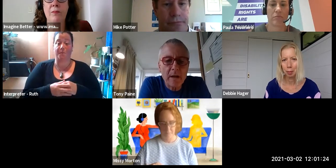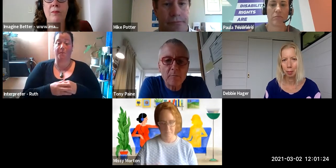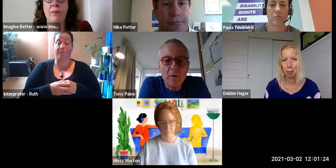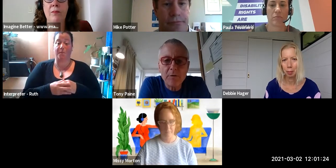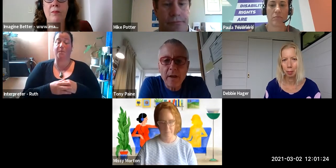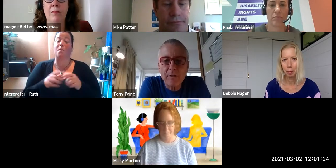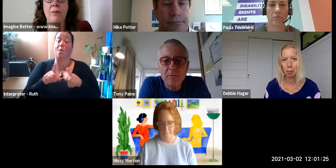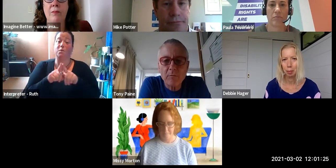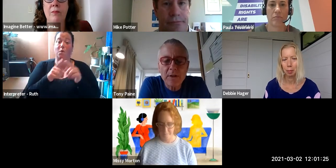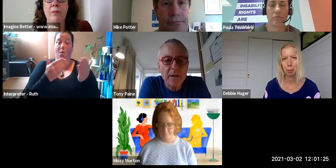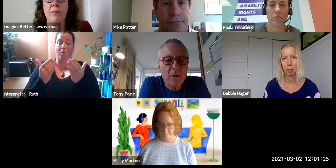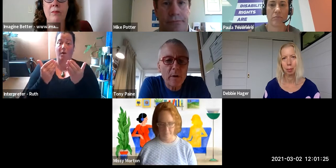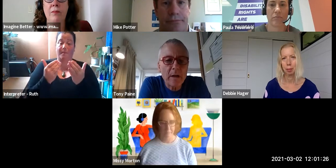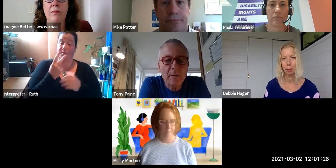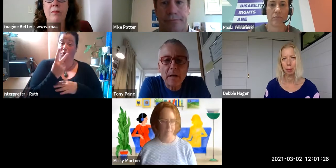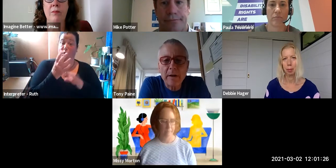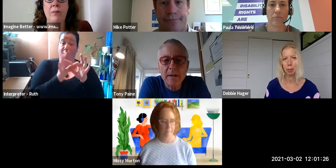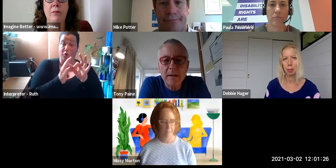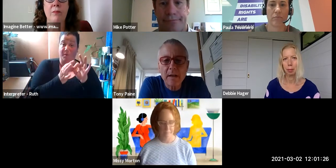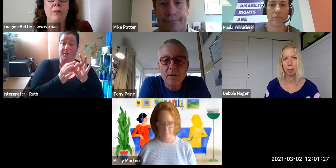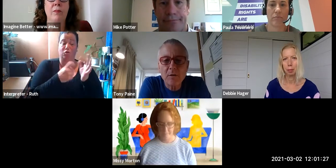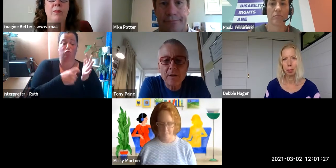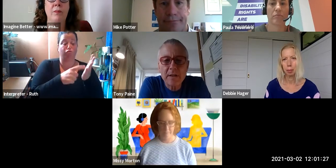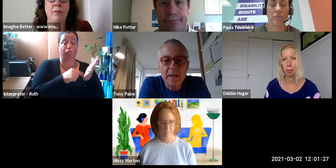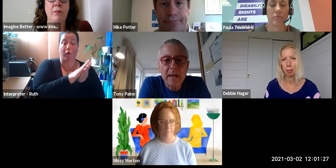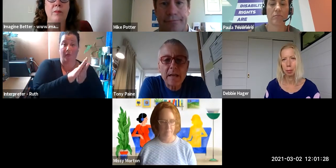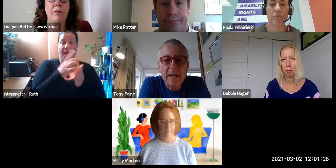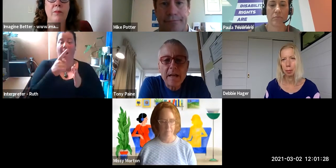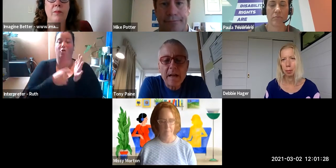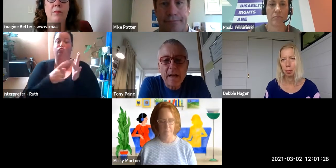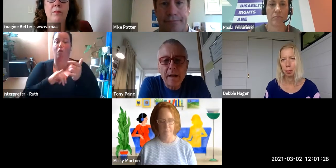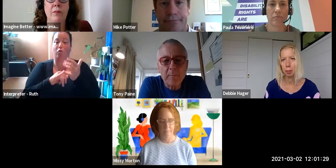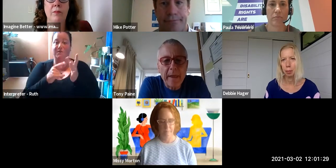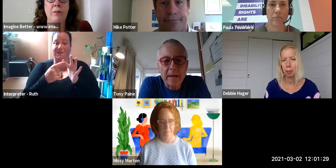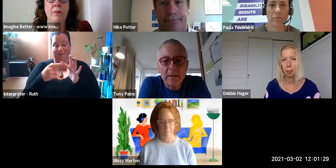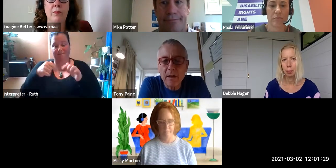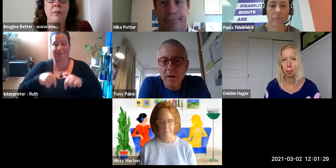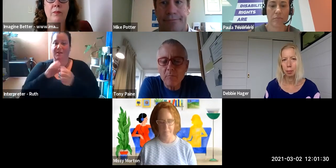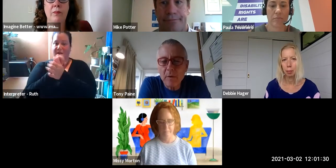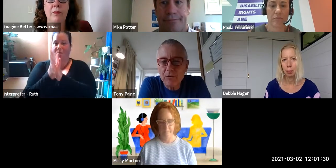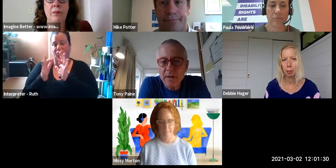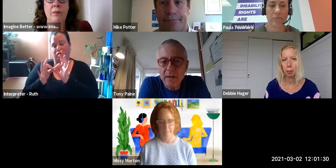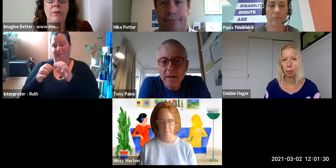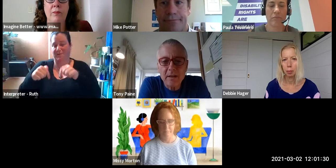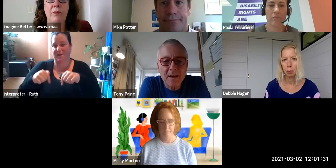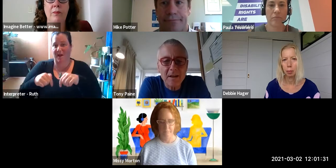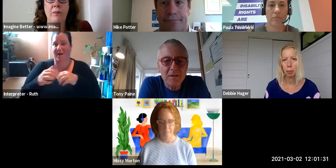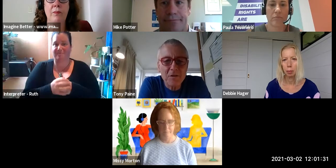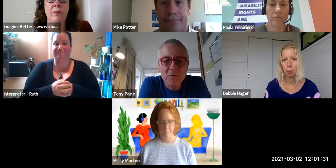Ruth and Rosie who are our NZSL interpreters here today and I'm trusting that you can all